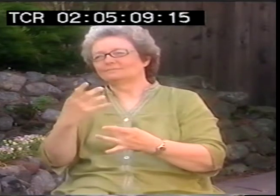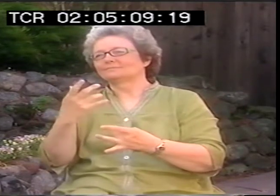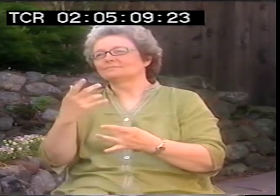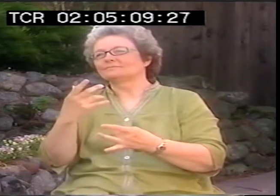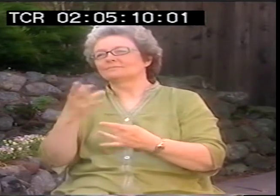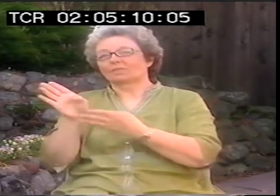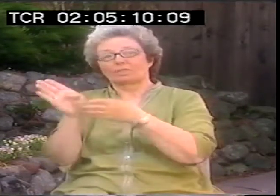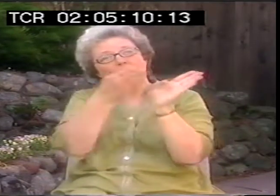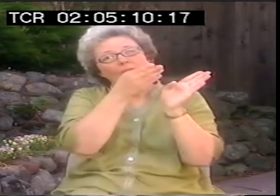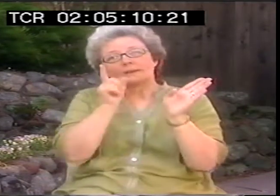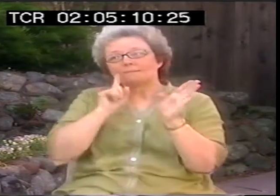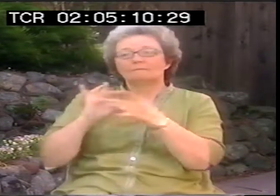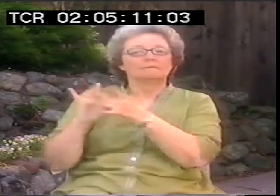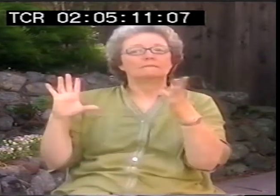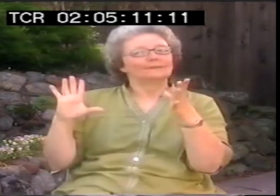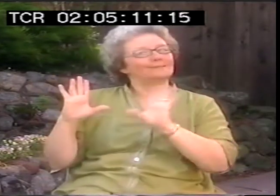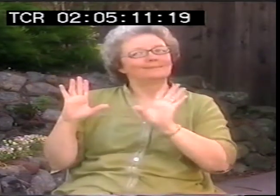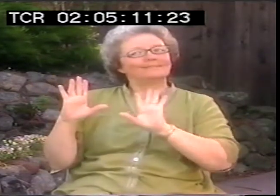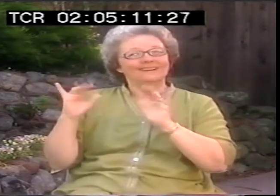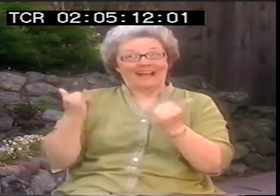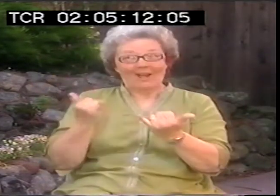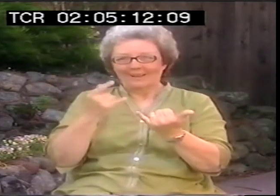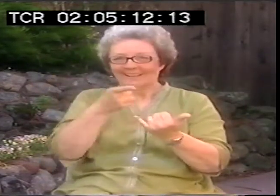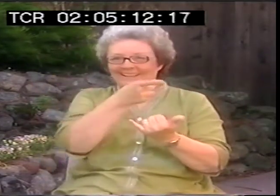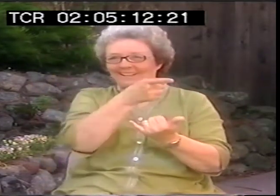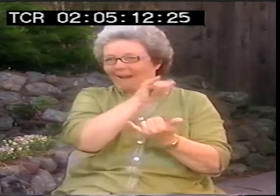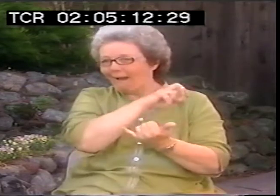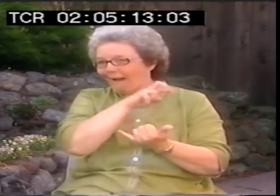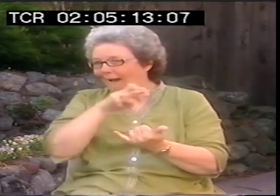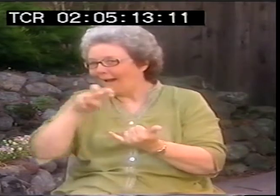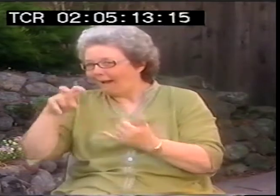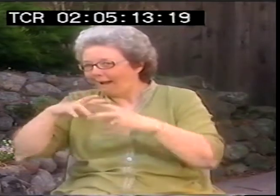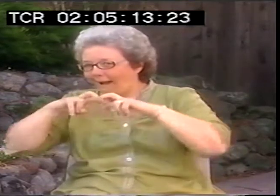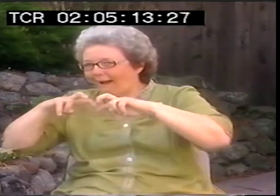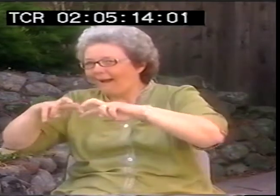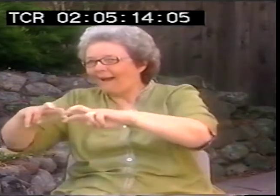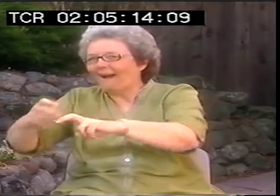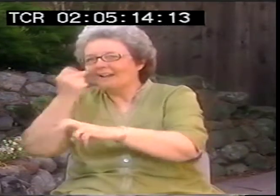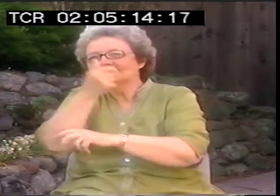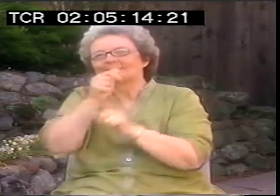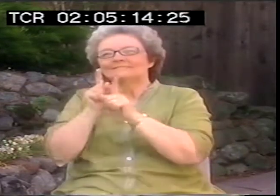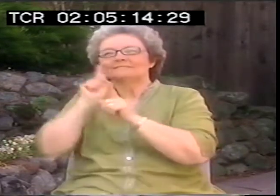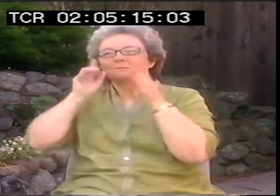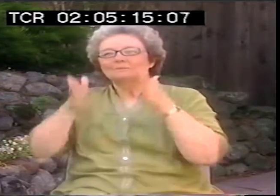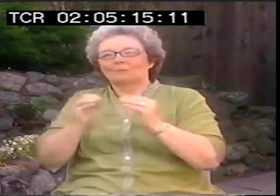But it's just interesting that now, there seems to be a transition where people